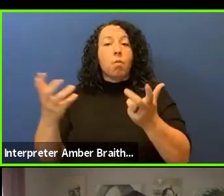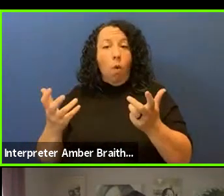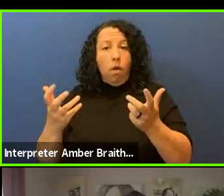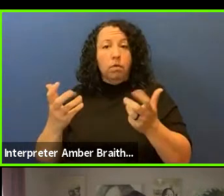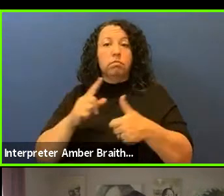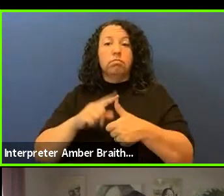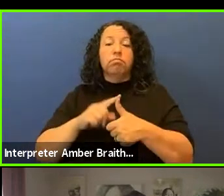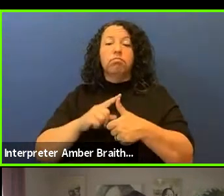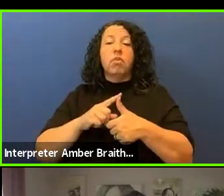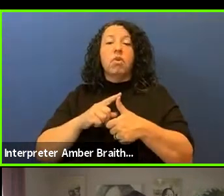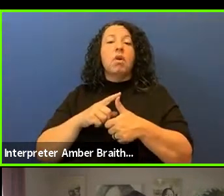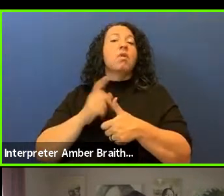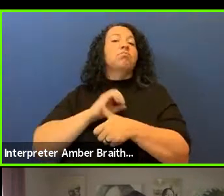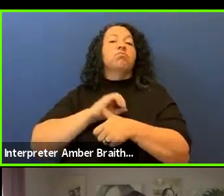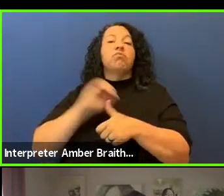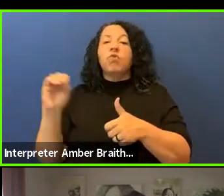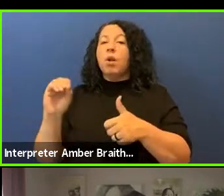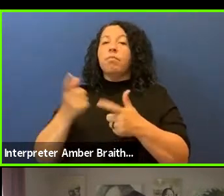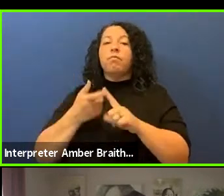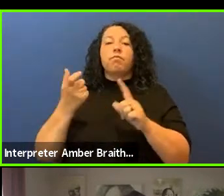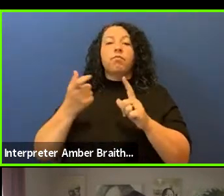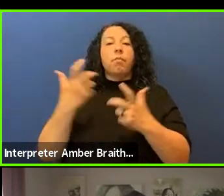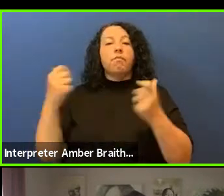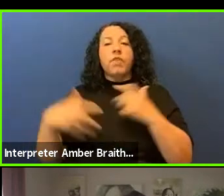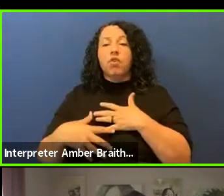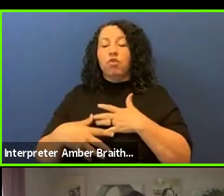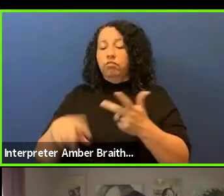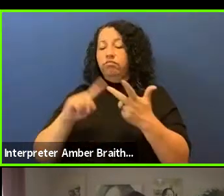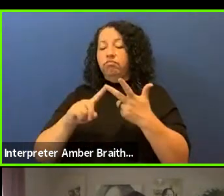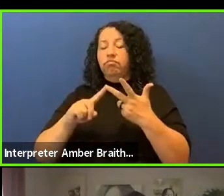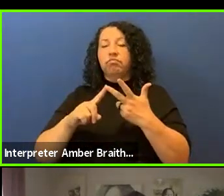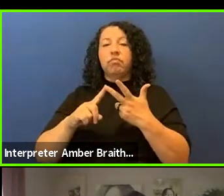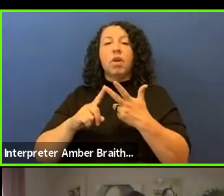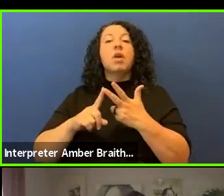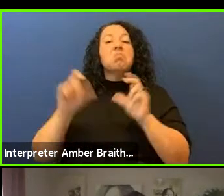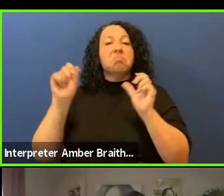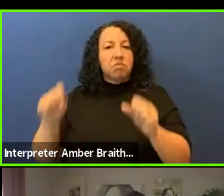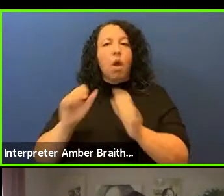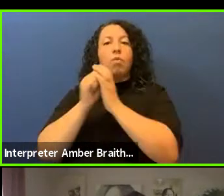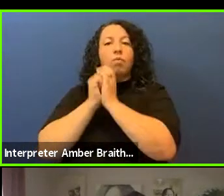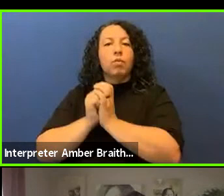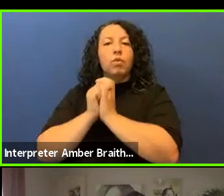freedom from fear, freedom of worship, and freedom of speech.